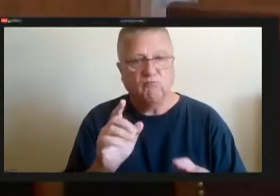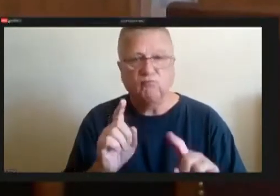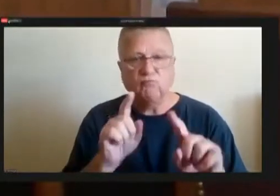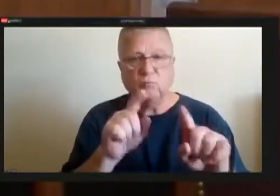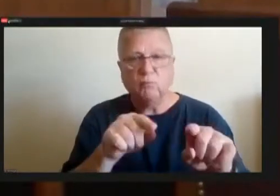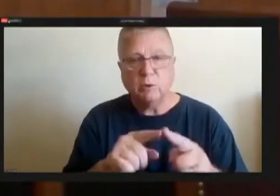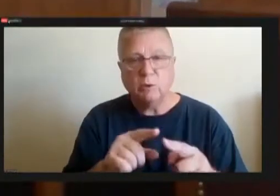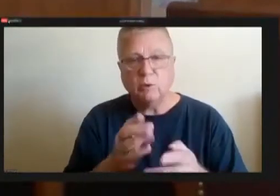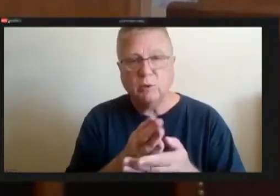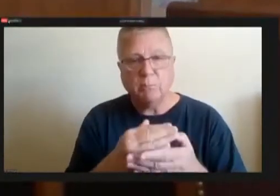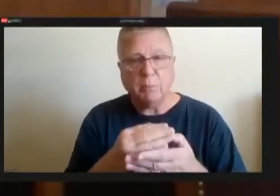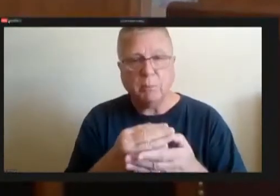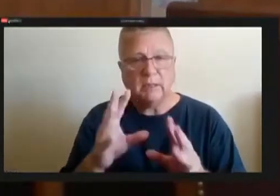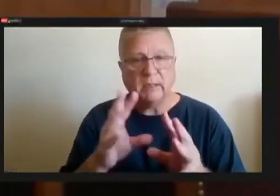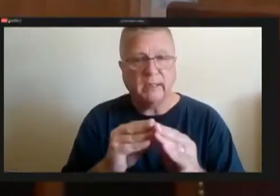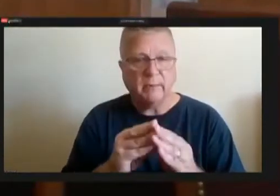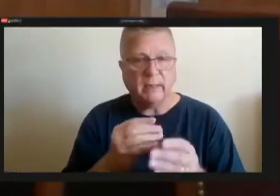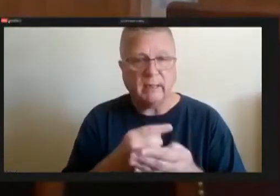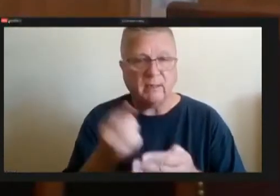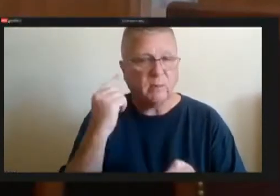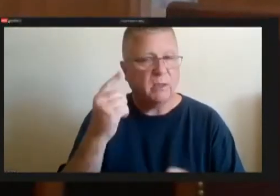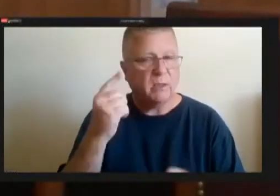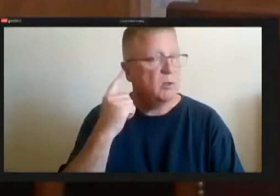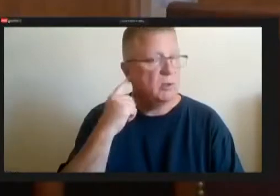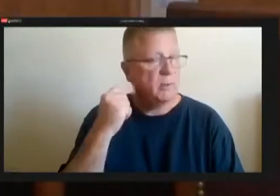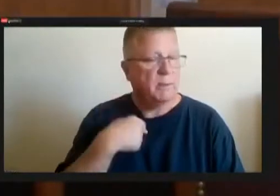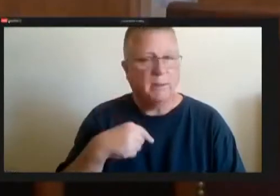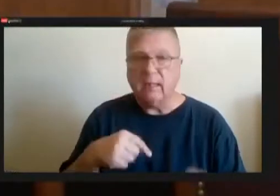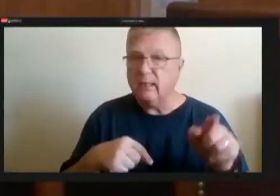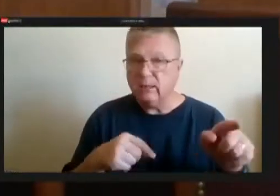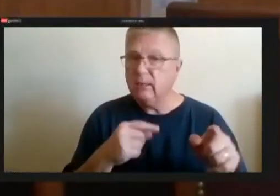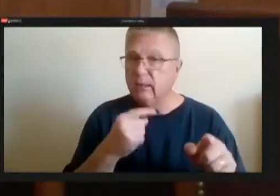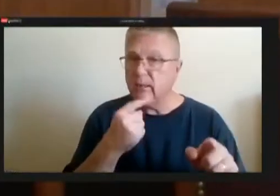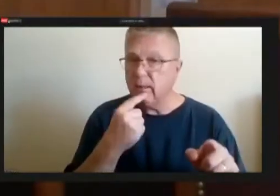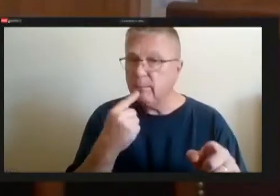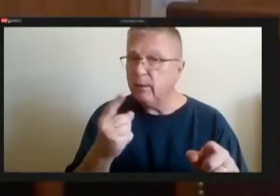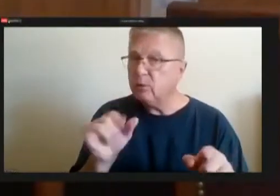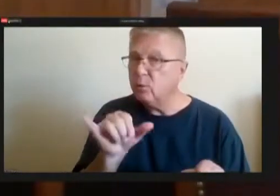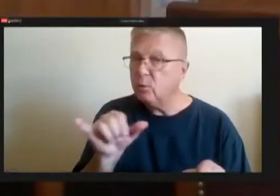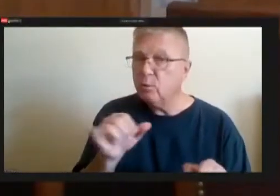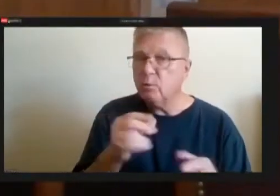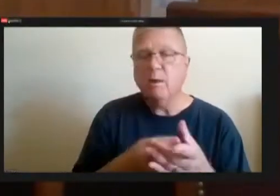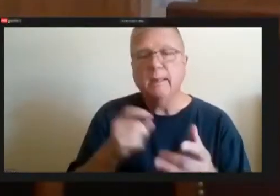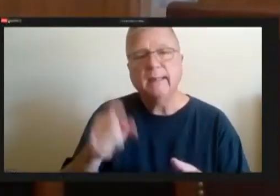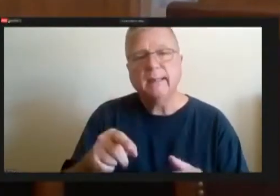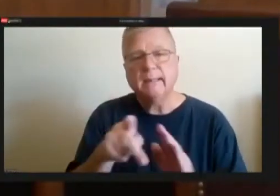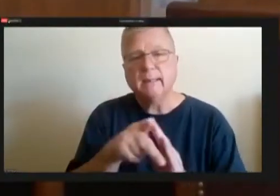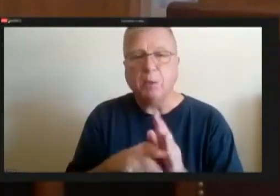last week, you heard me mentioned and you heard her mention that she really needs a policy analyst.